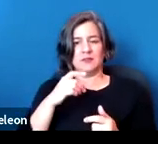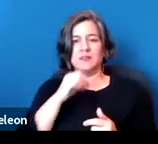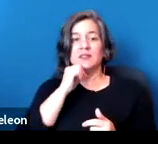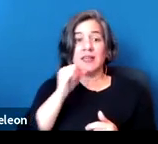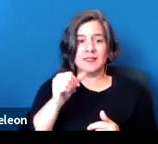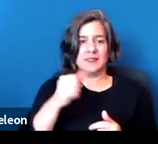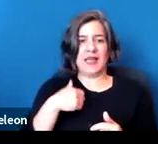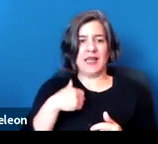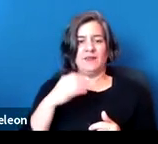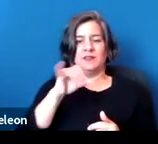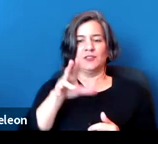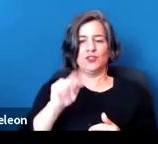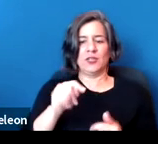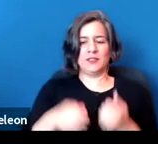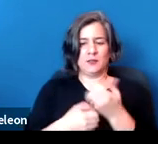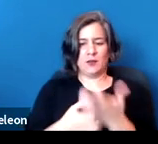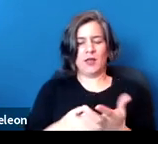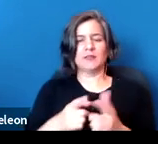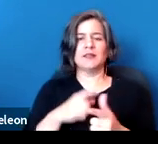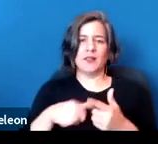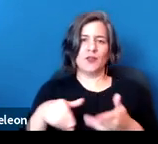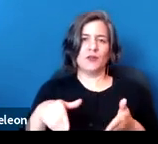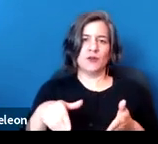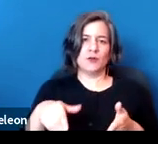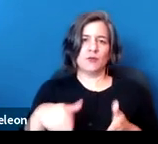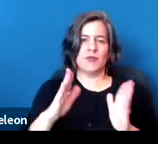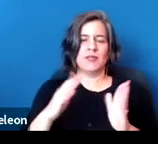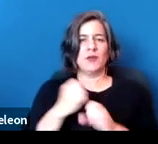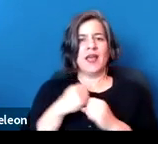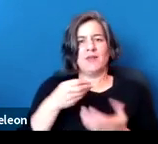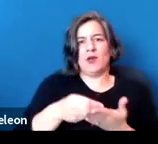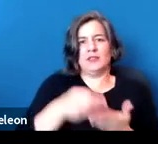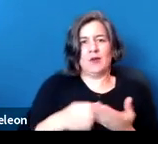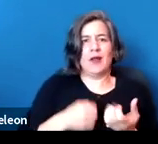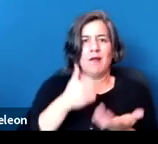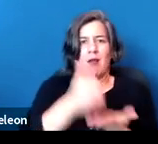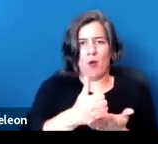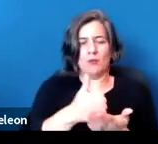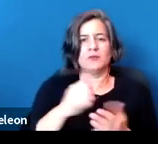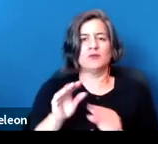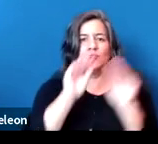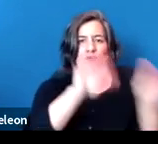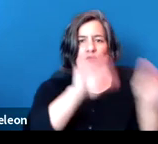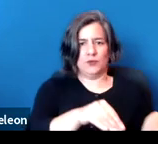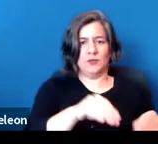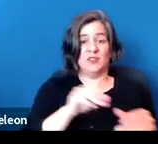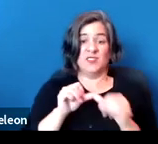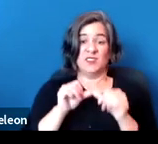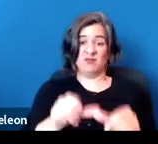as relocation assistance, and these protections are in place until at least January 1, 2030.